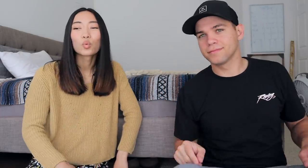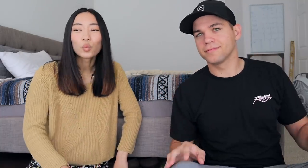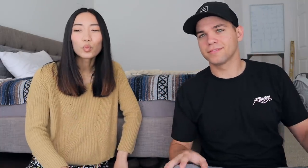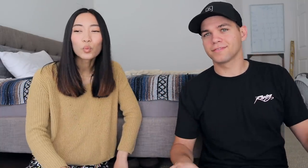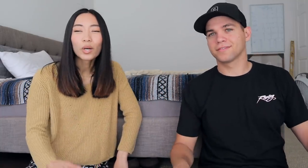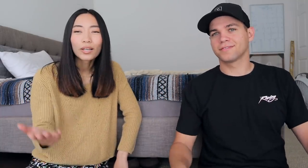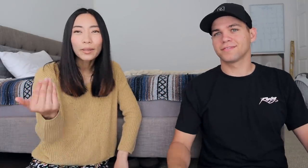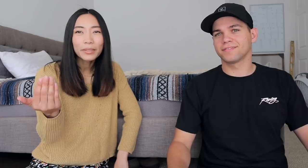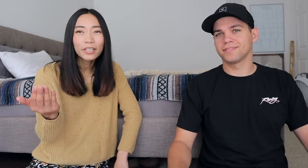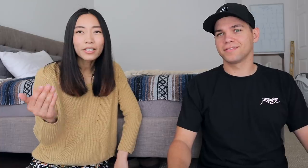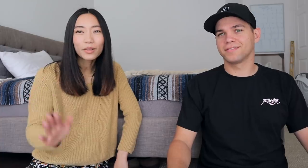like come here